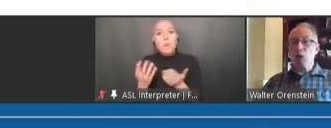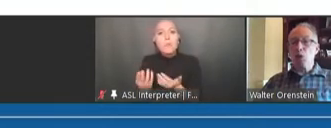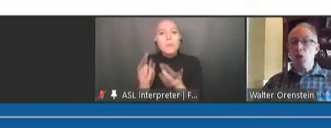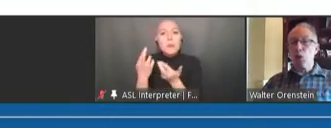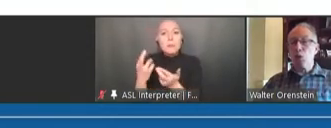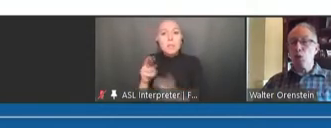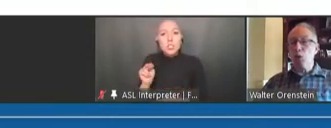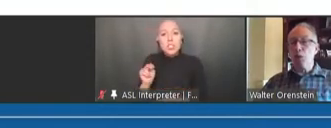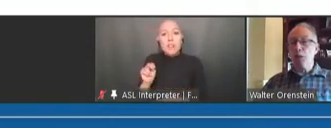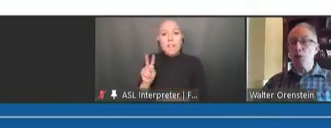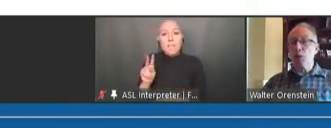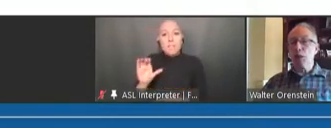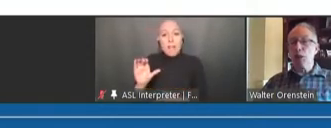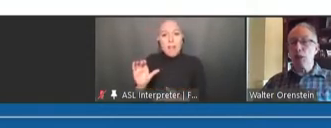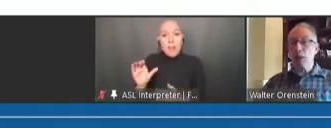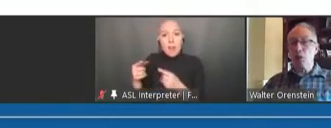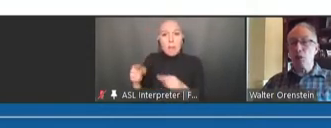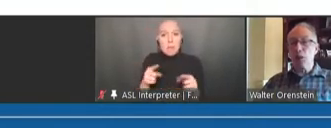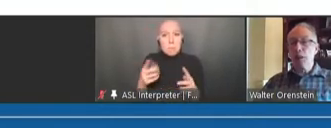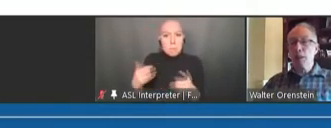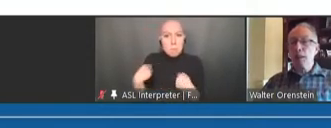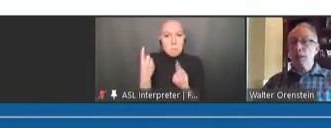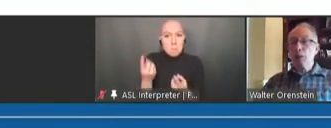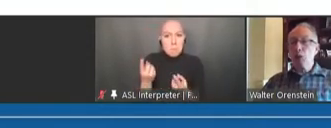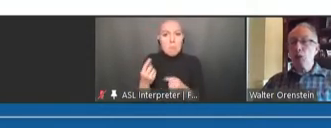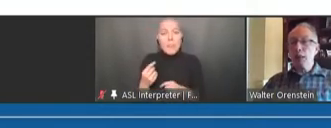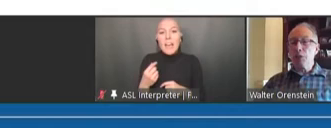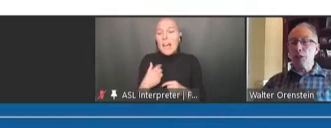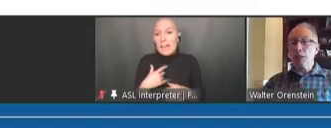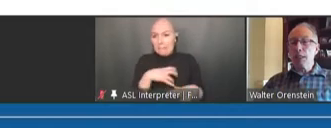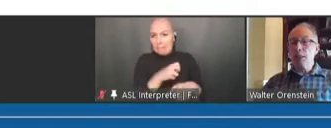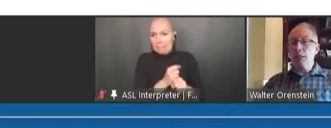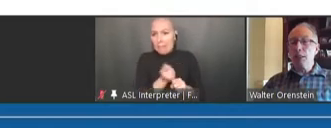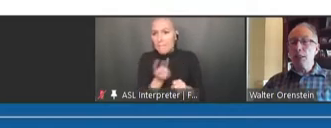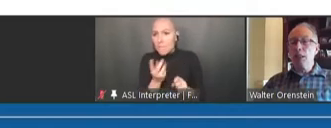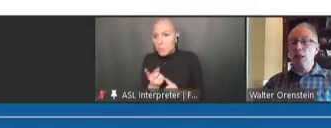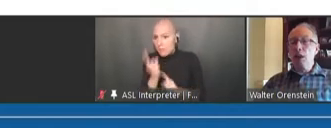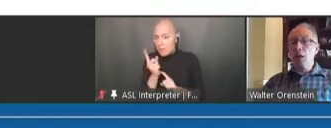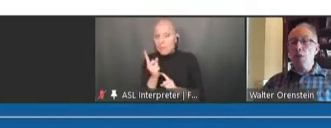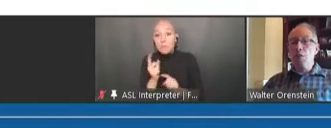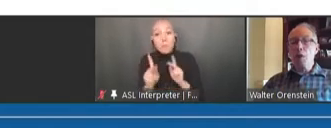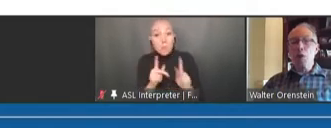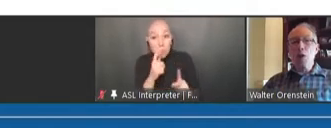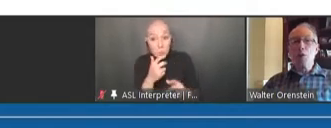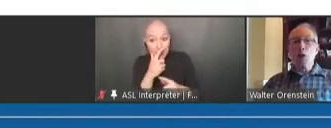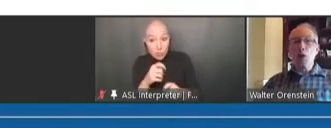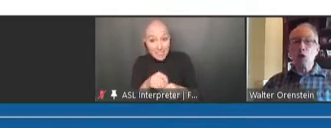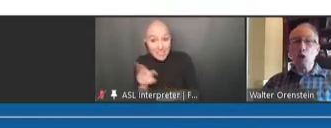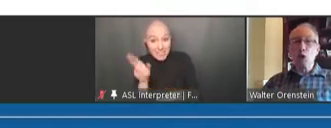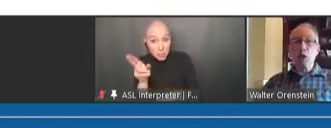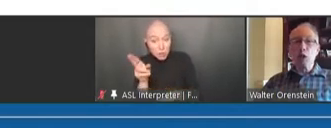for those who are really interested in the history, in 2018, a review of the first 30 years